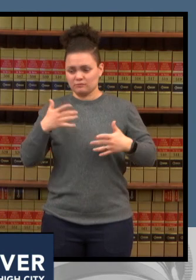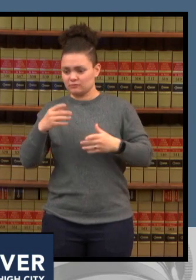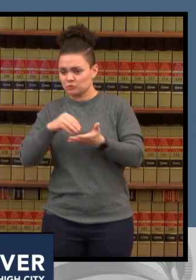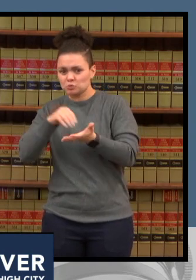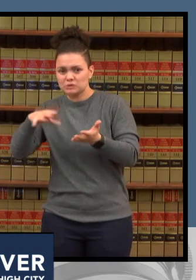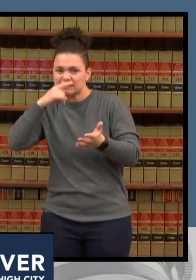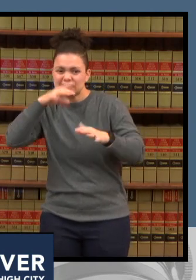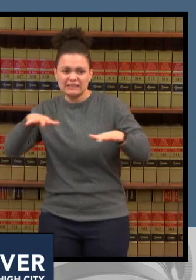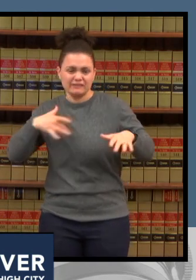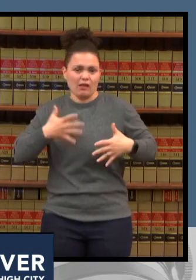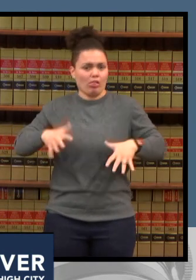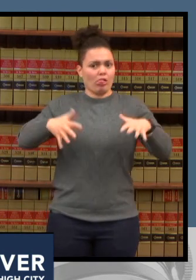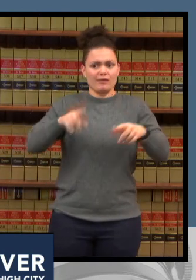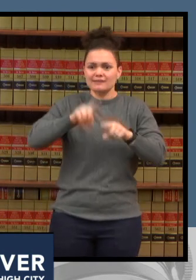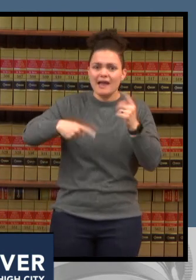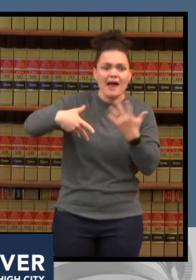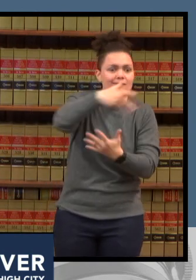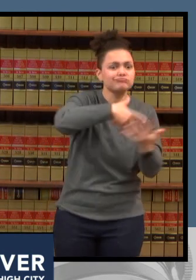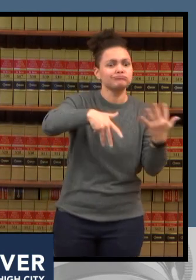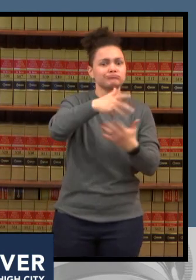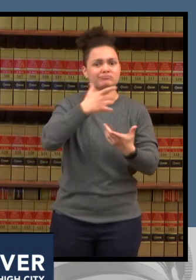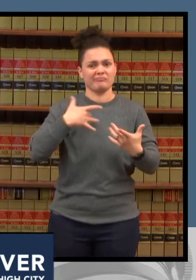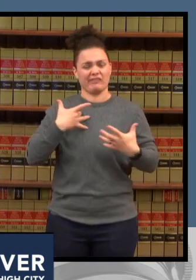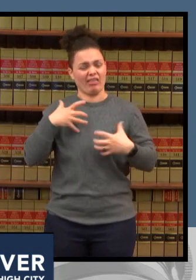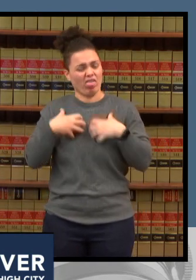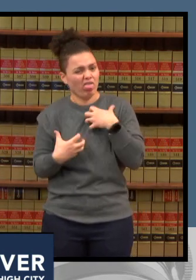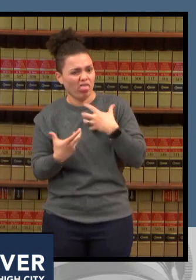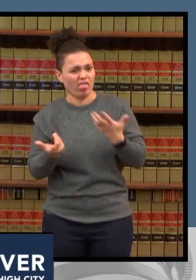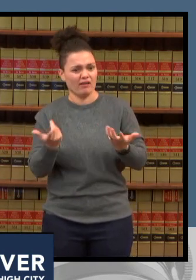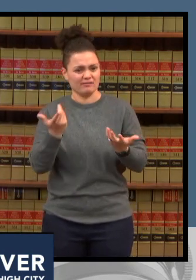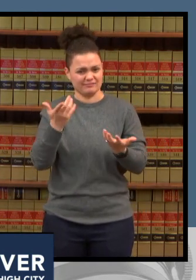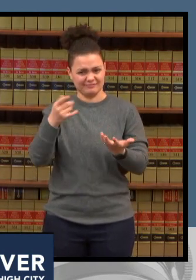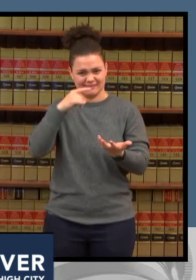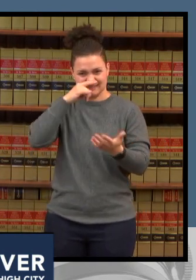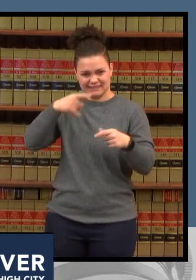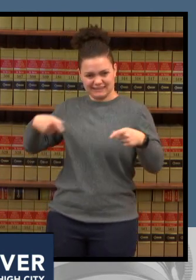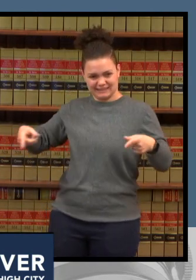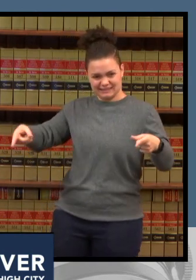and it's taken a real toll on our children and as parents and as adults in the community we owe